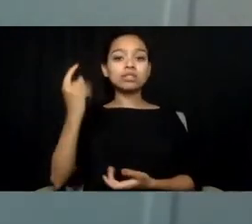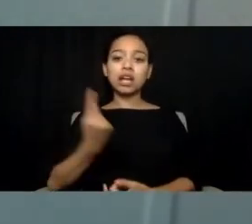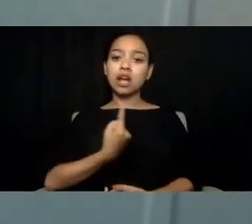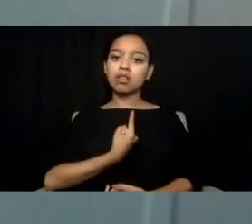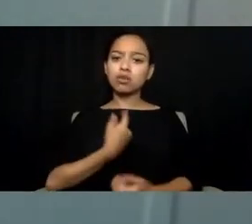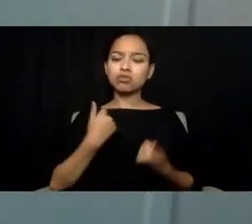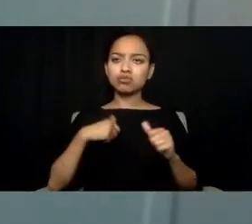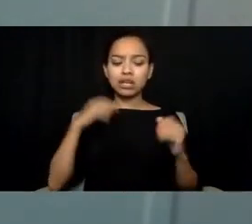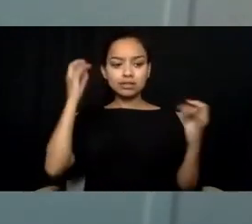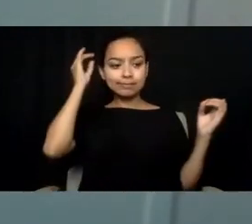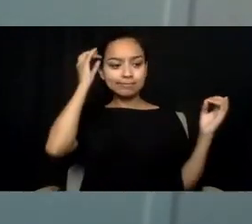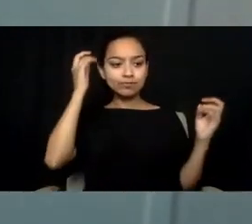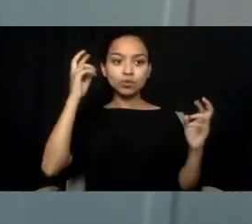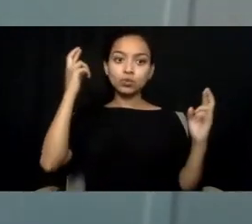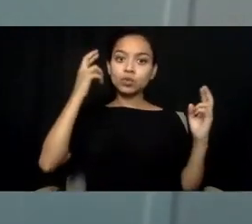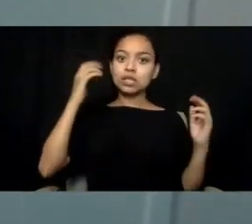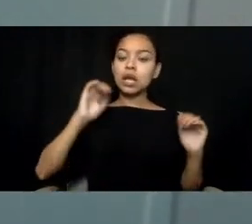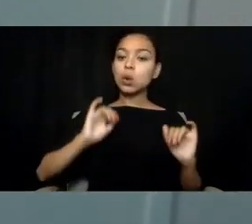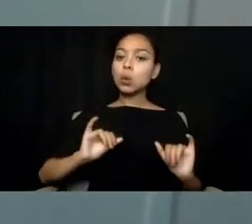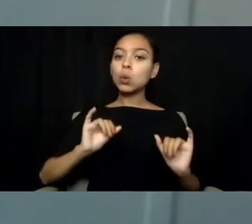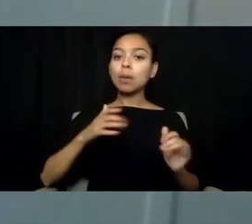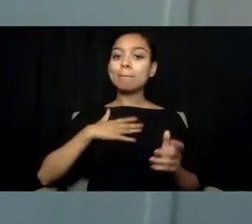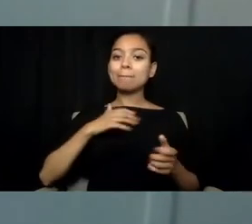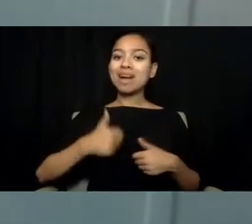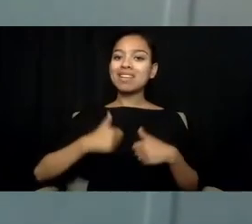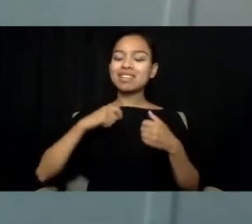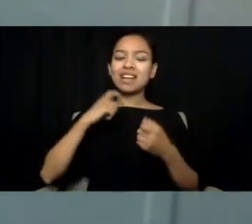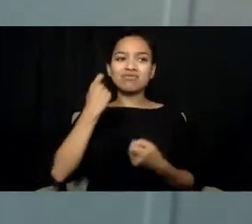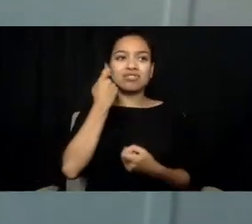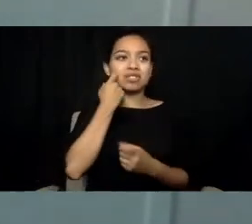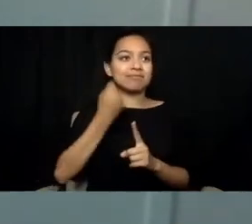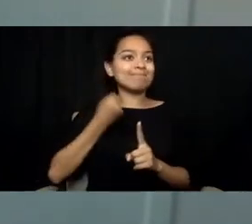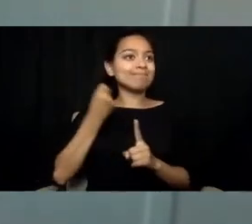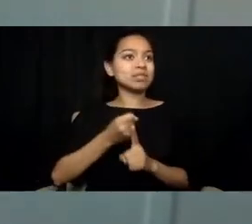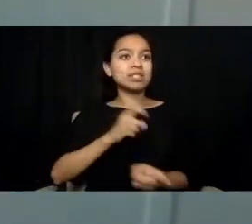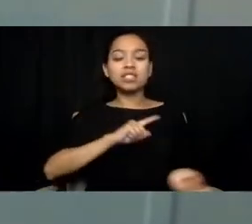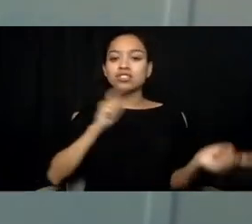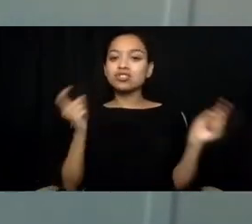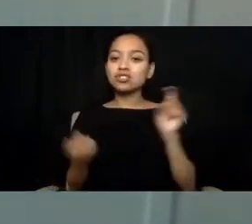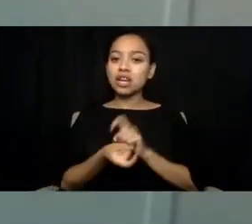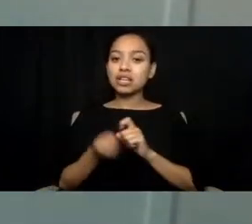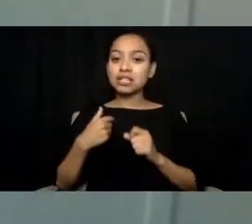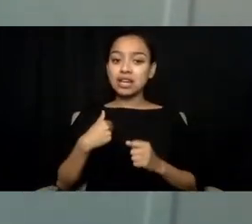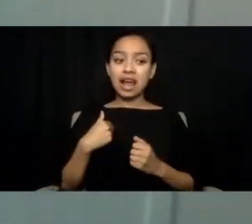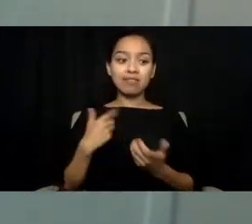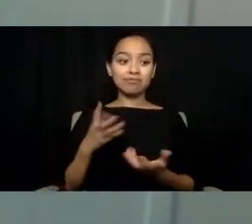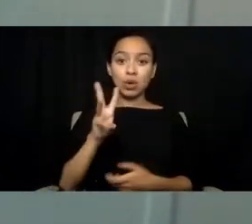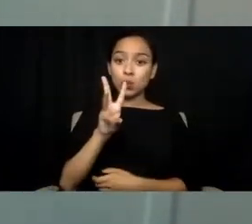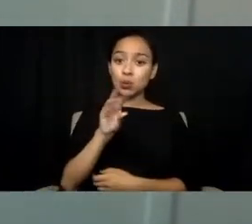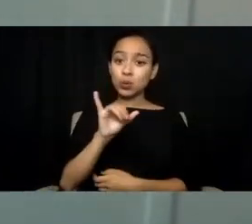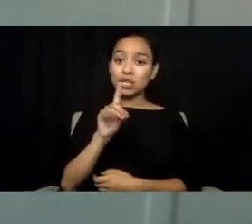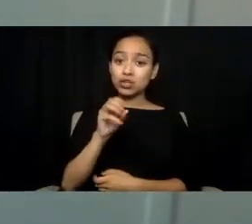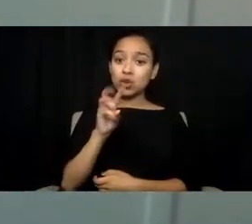that my life had just abruptly changed and I was a widow seemed interminable.